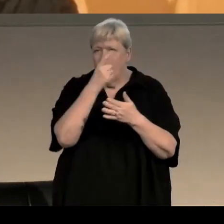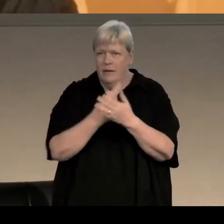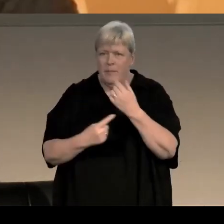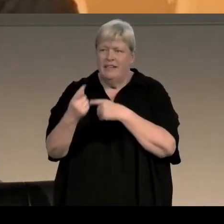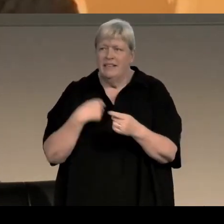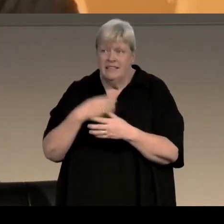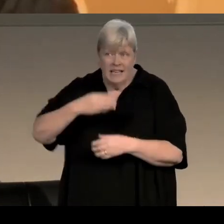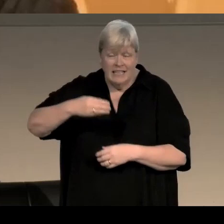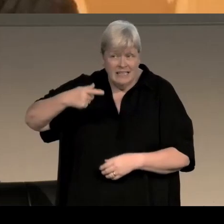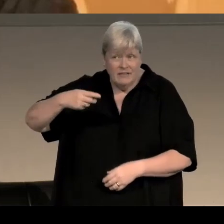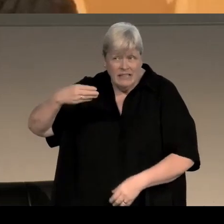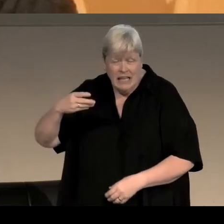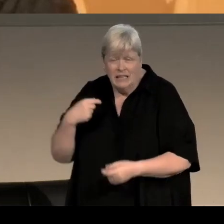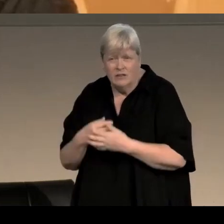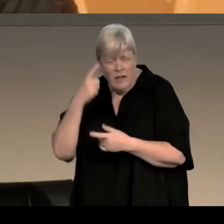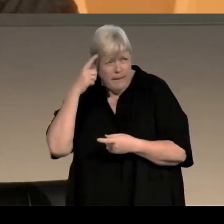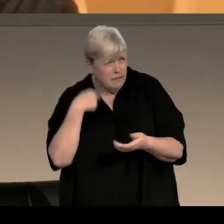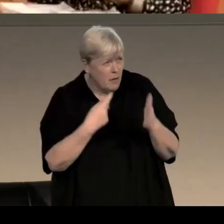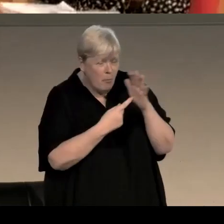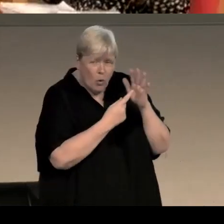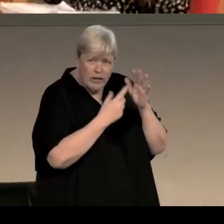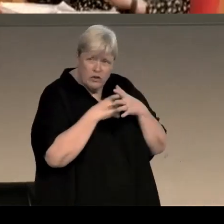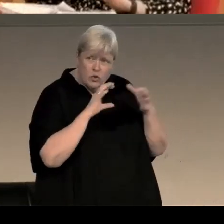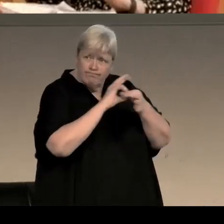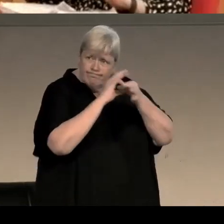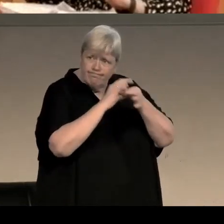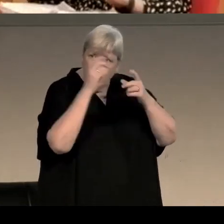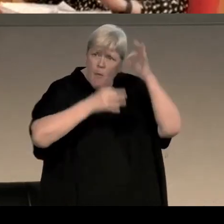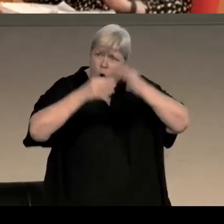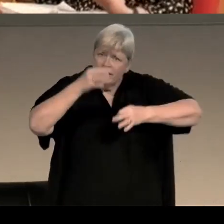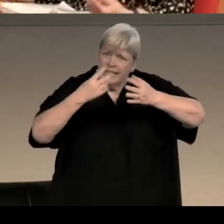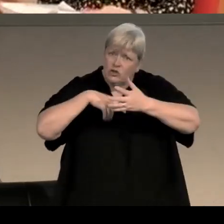why do you feel it's important to engage with politics in your writing to such an extent?